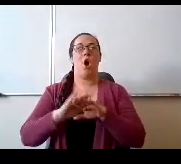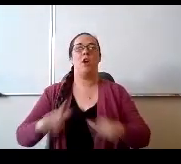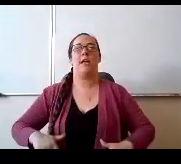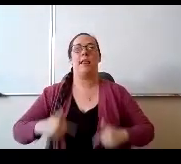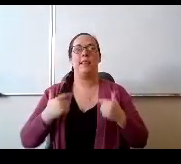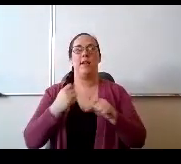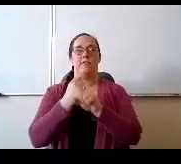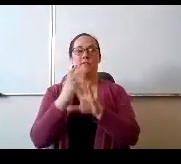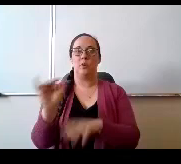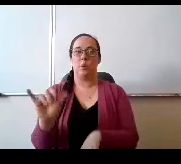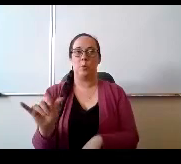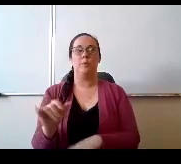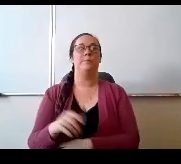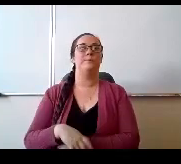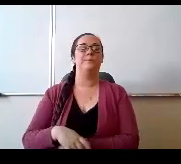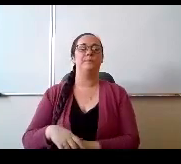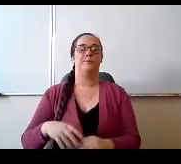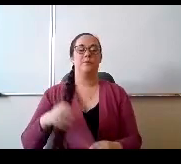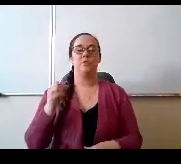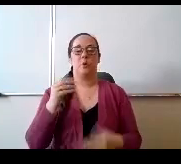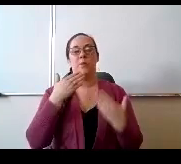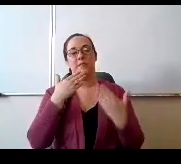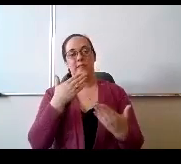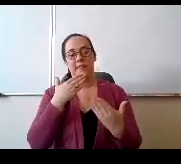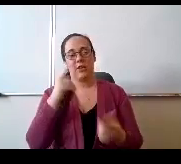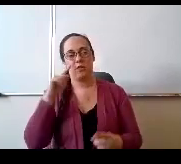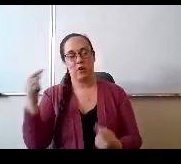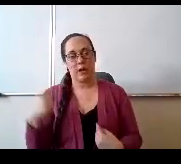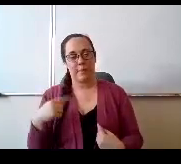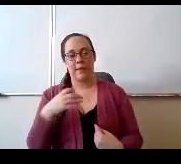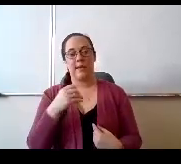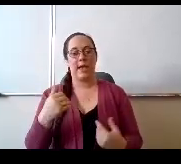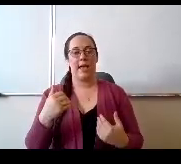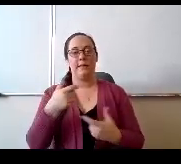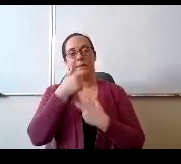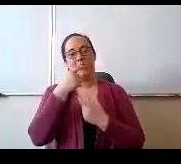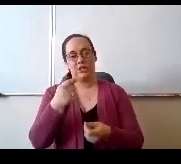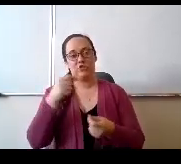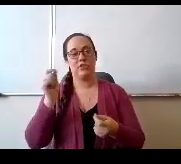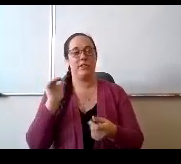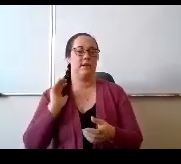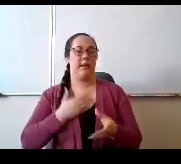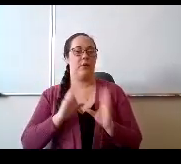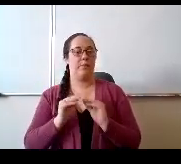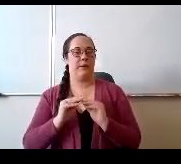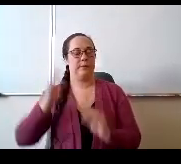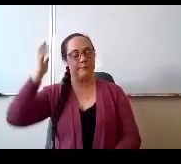So thank you for being here and having an interest in what we're doing. Alright,